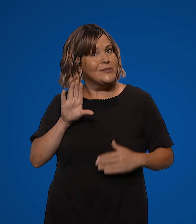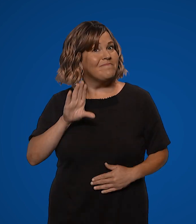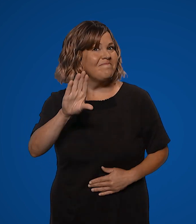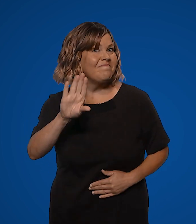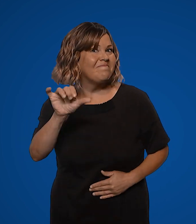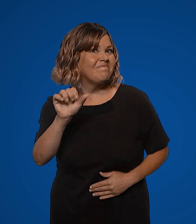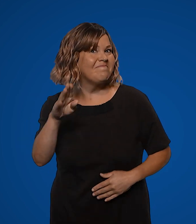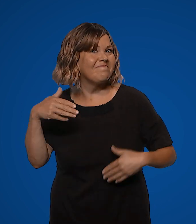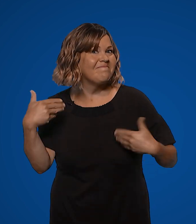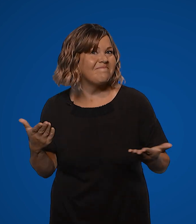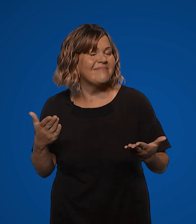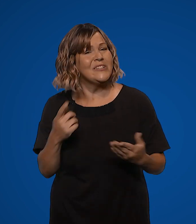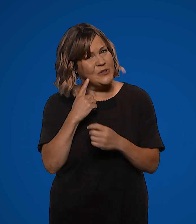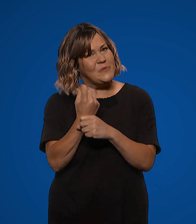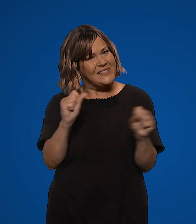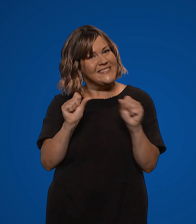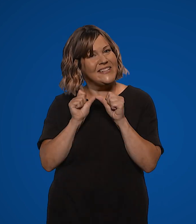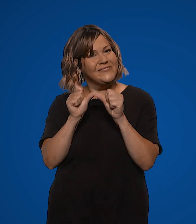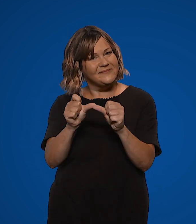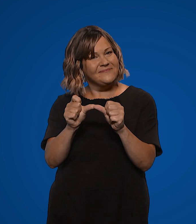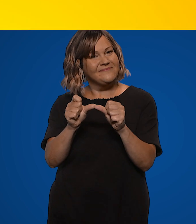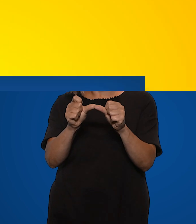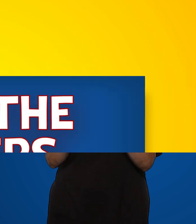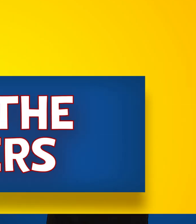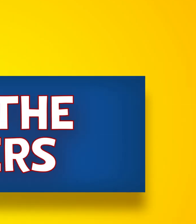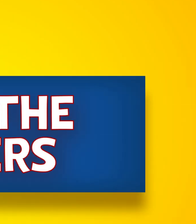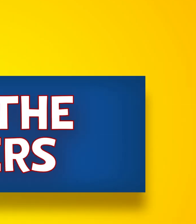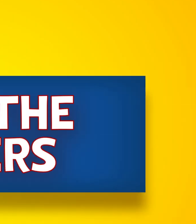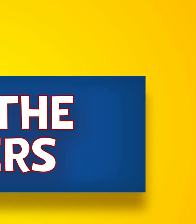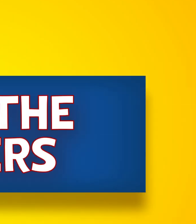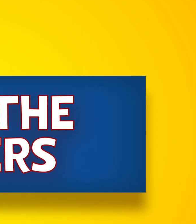What's your job? To be safe. To learn more about